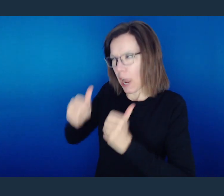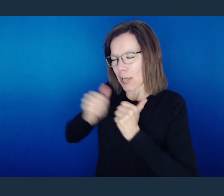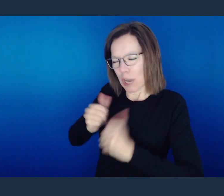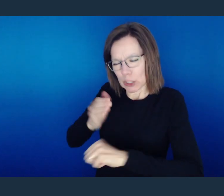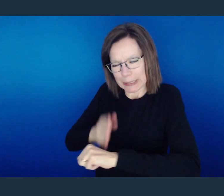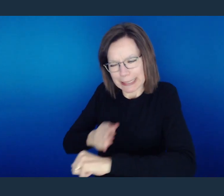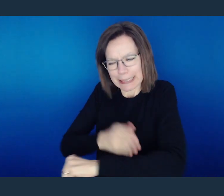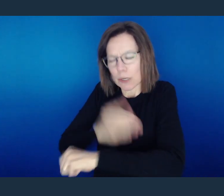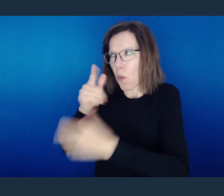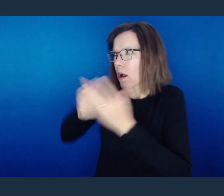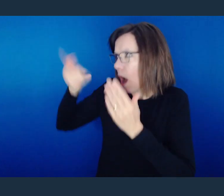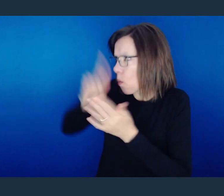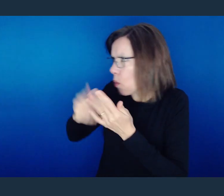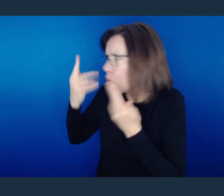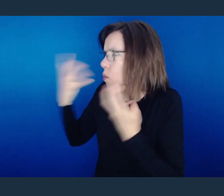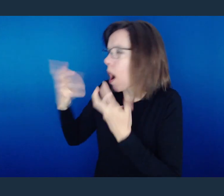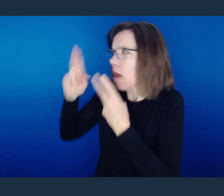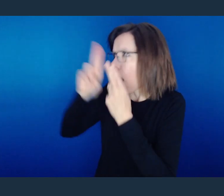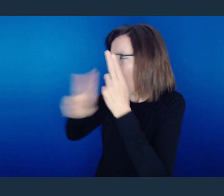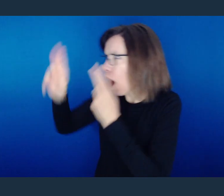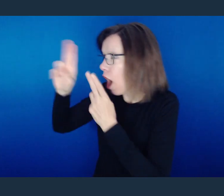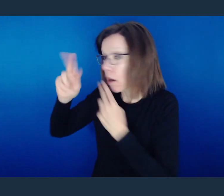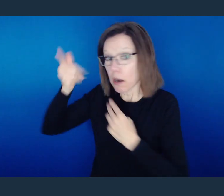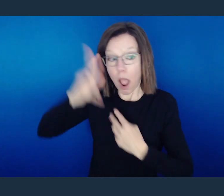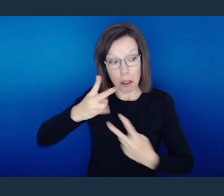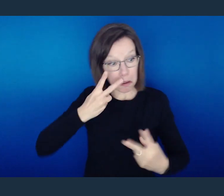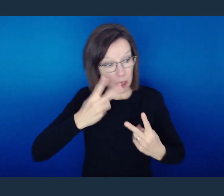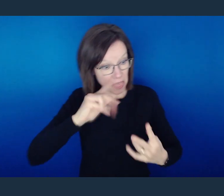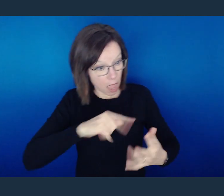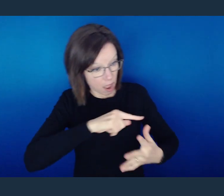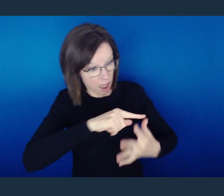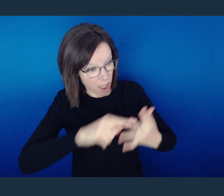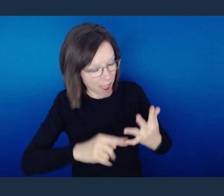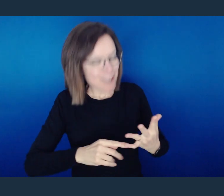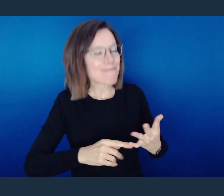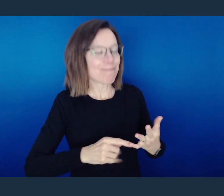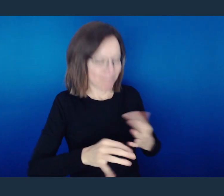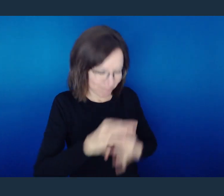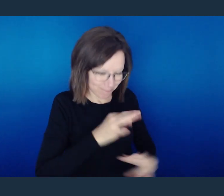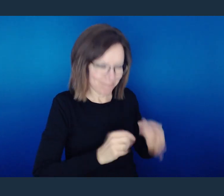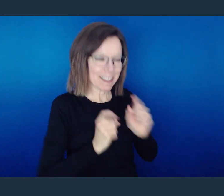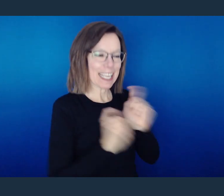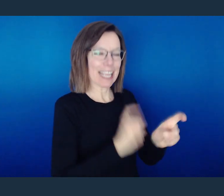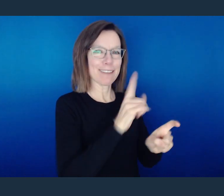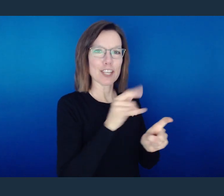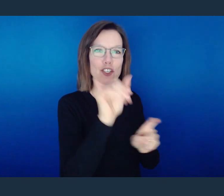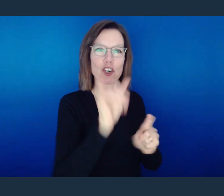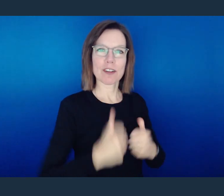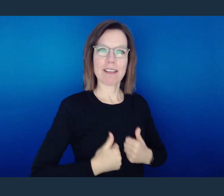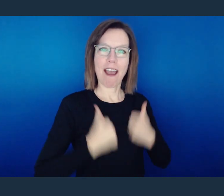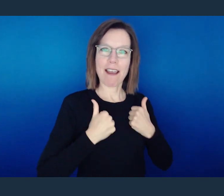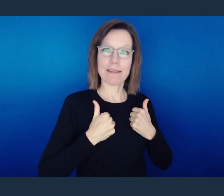They're functioning and striving and pushing to do what God has called them to do. He says, "I will give them eternal life."